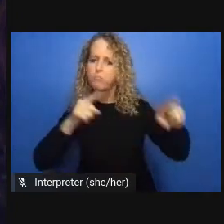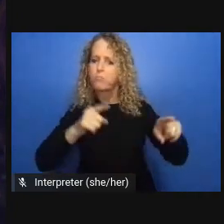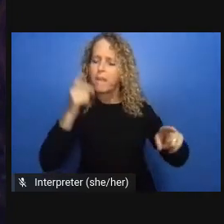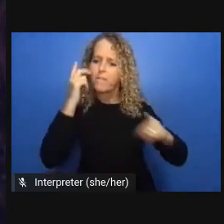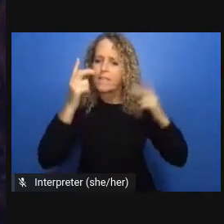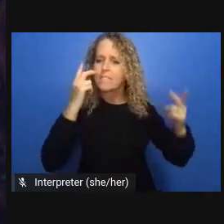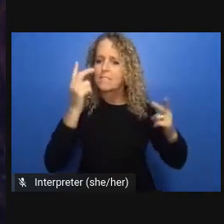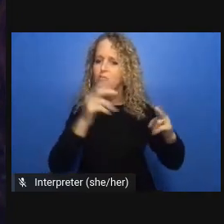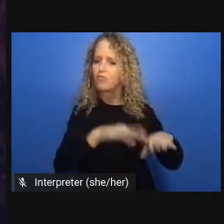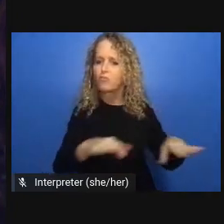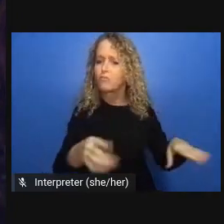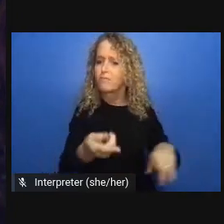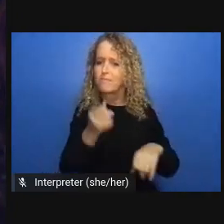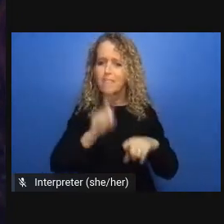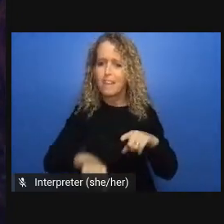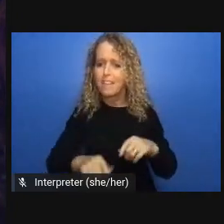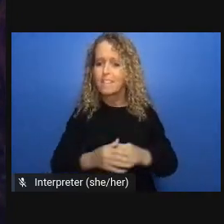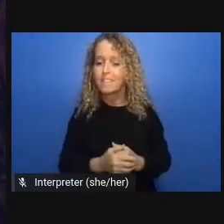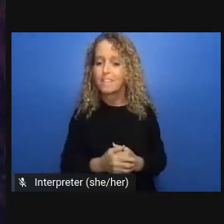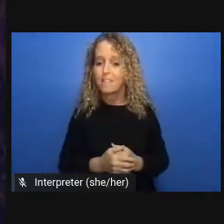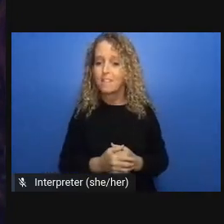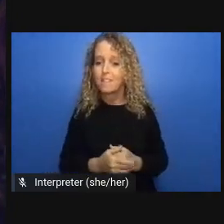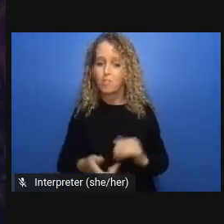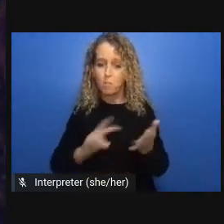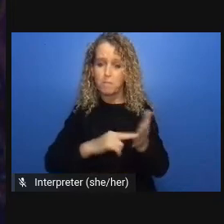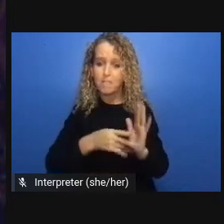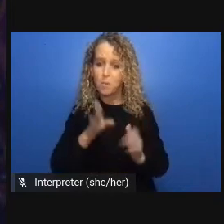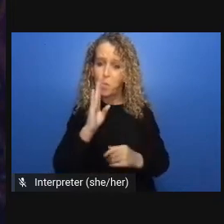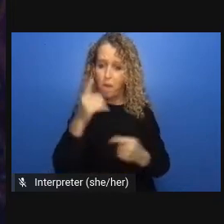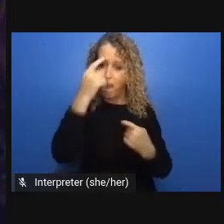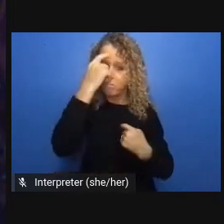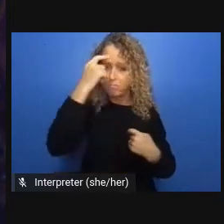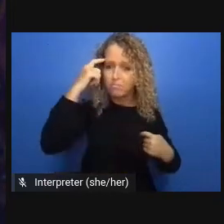the people who have contributed to the report that these panelists are being are bringing forward to